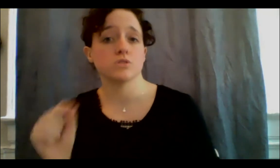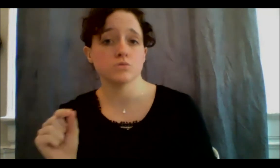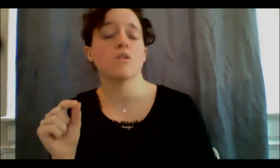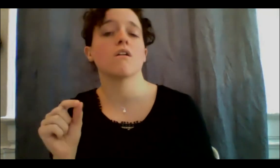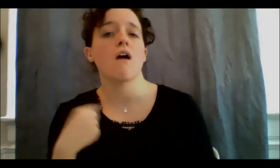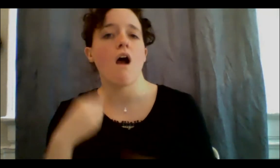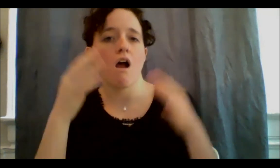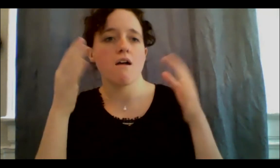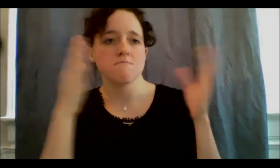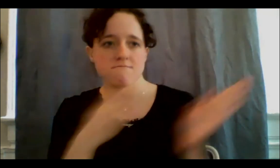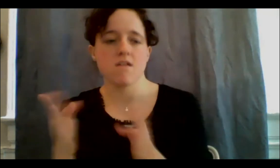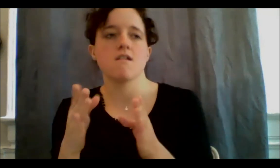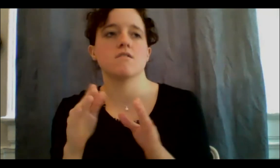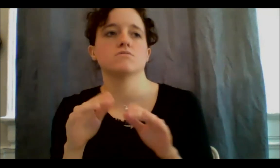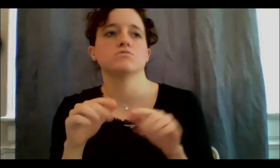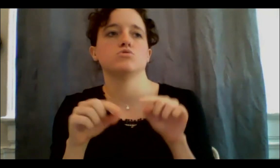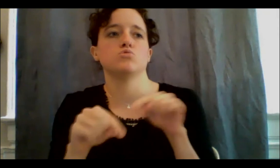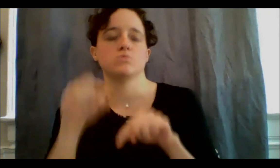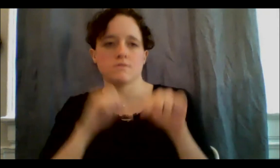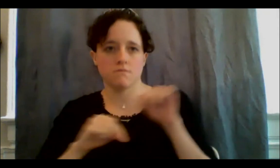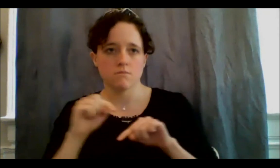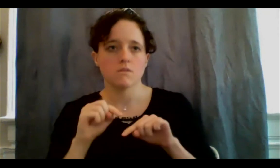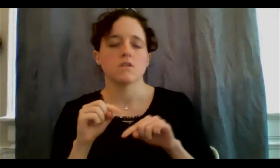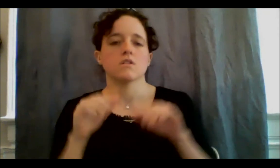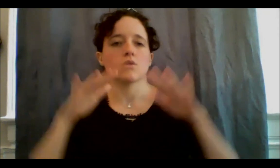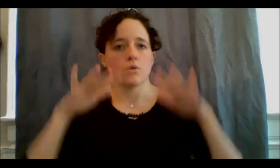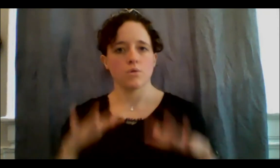slowing down, figuring out what projects I should take and which I shouldn't, and